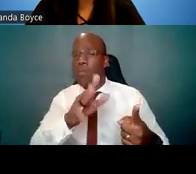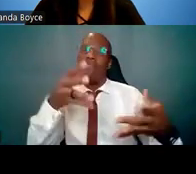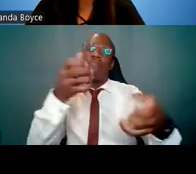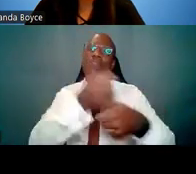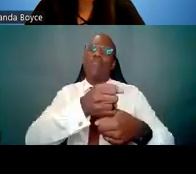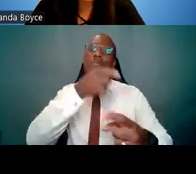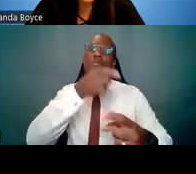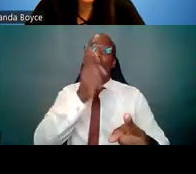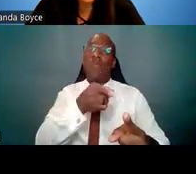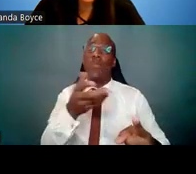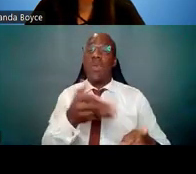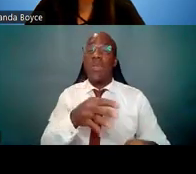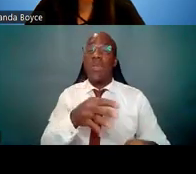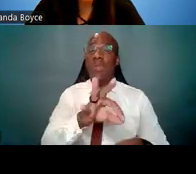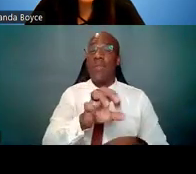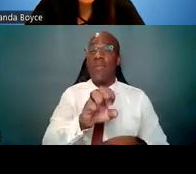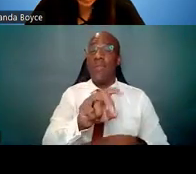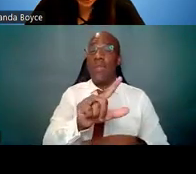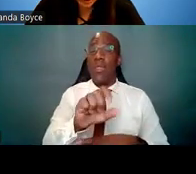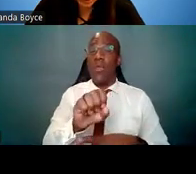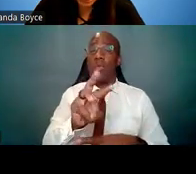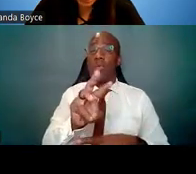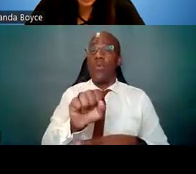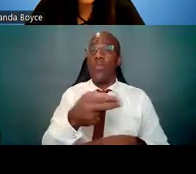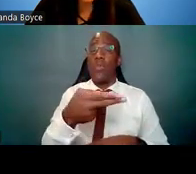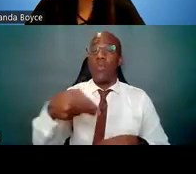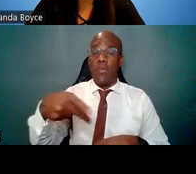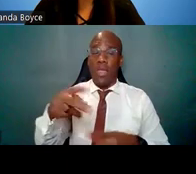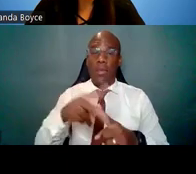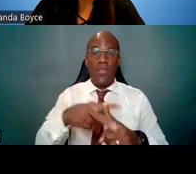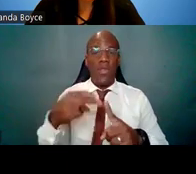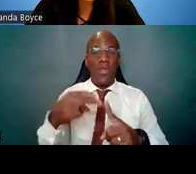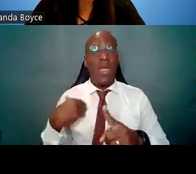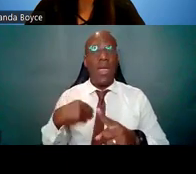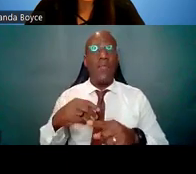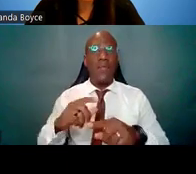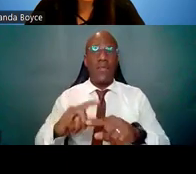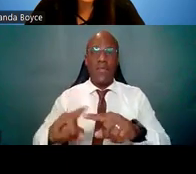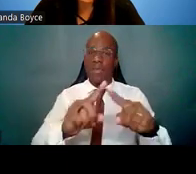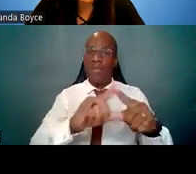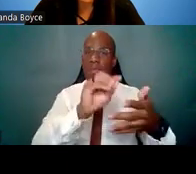fellowship applications have multiple components. They almost complement and parallel each other.